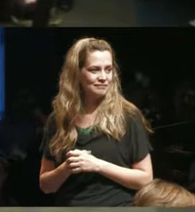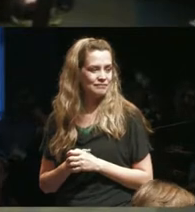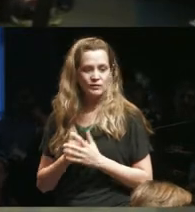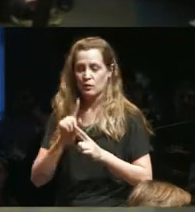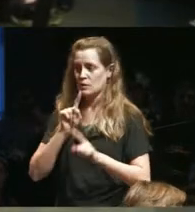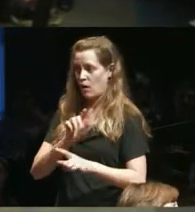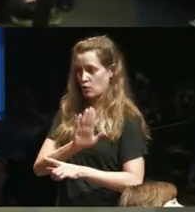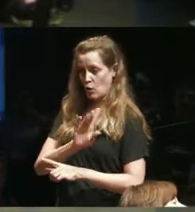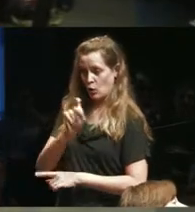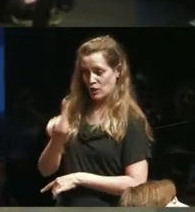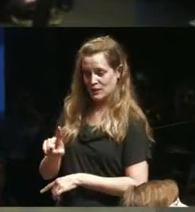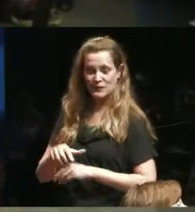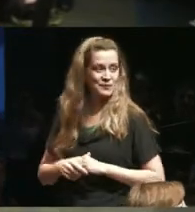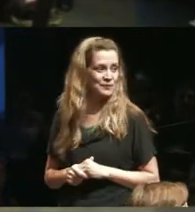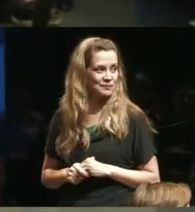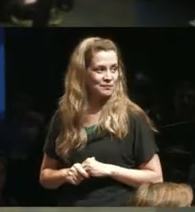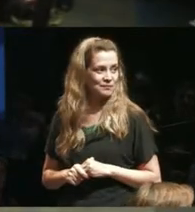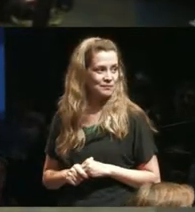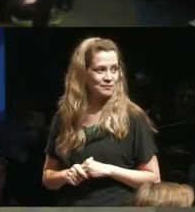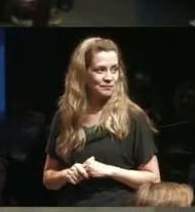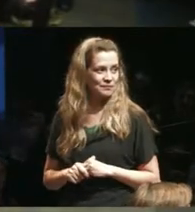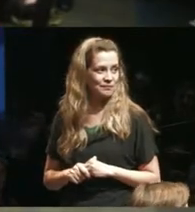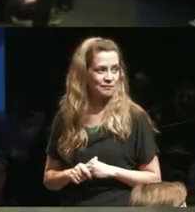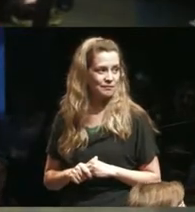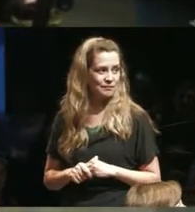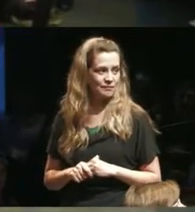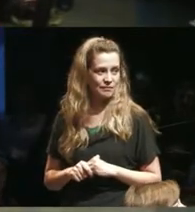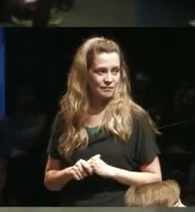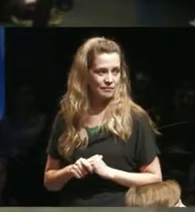question Eliza it seems that it seems to me that your question really gets at the